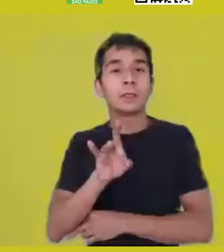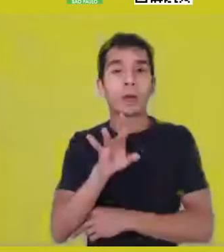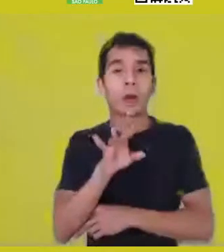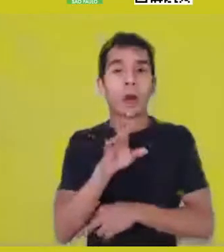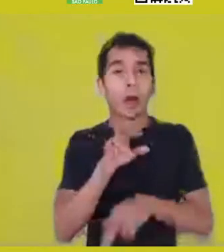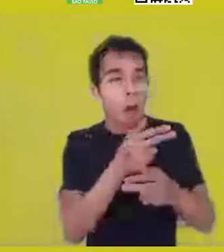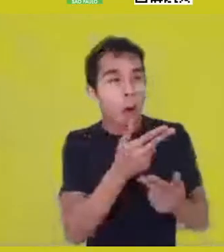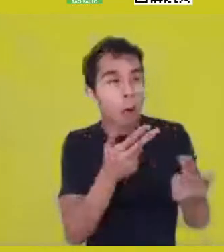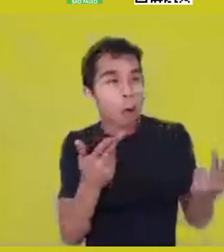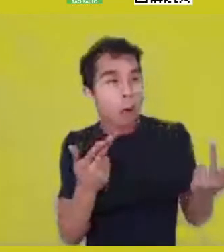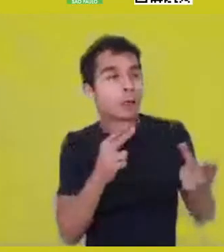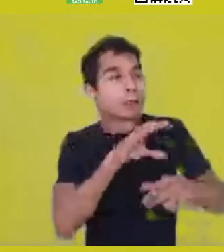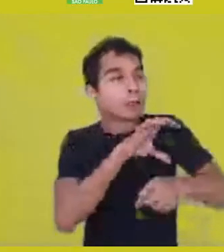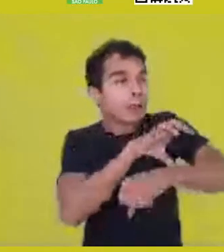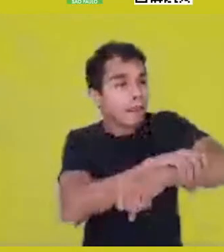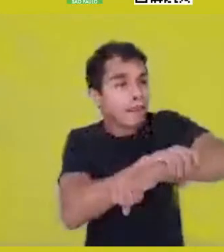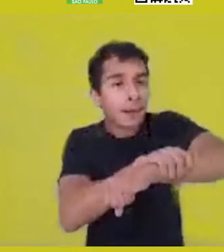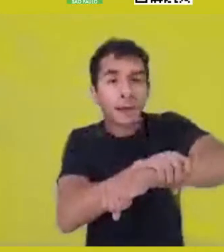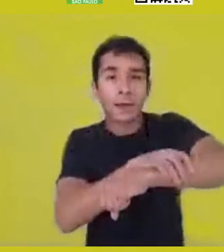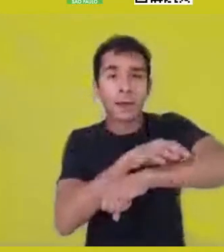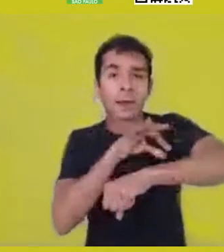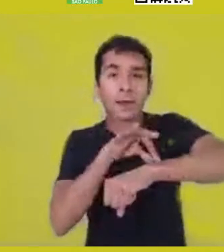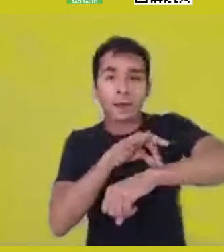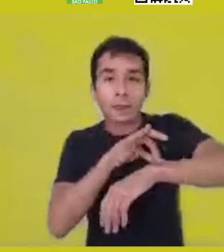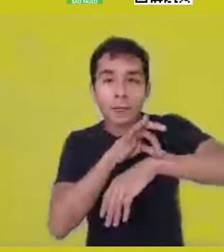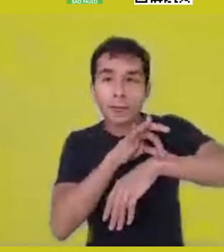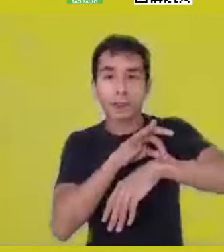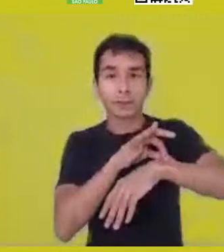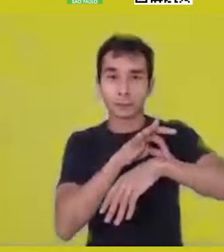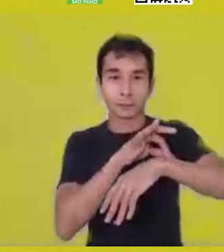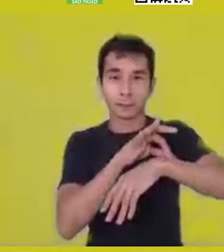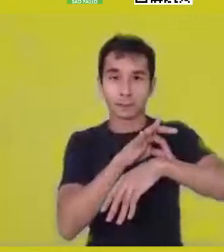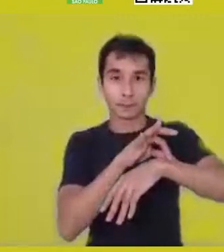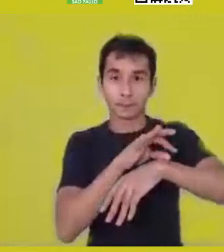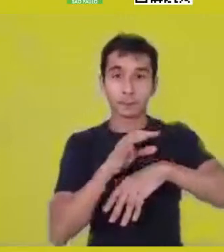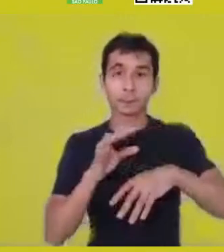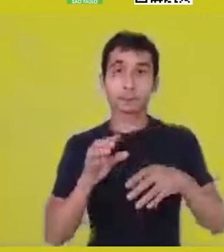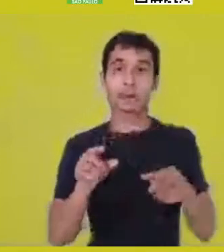but rather, to many different identifications, among all that and what is absent,